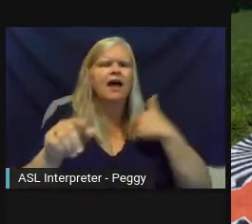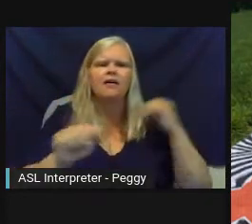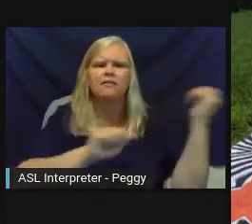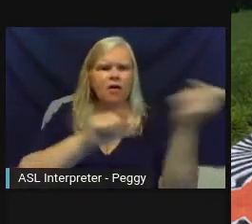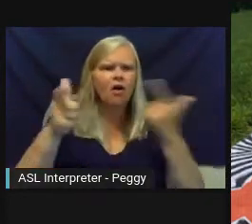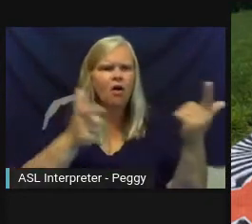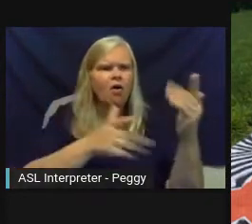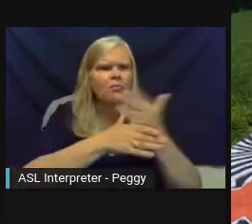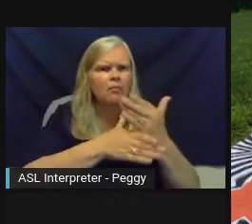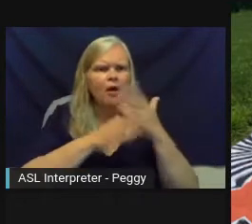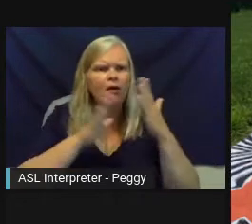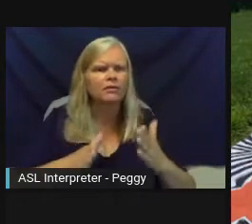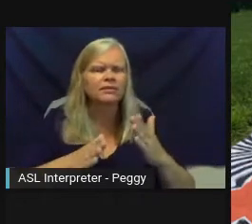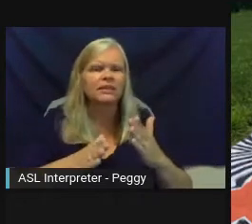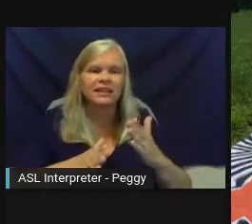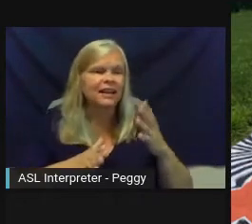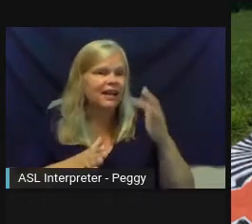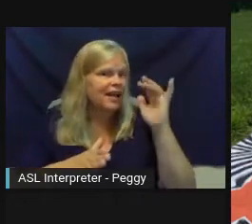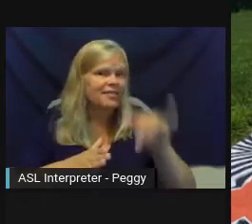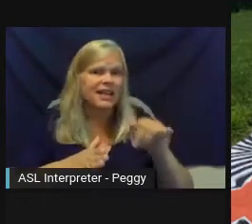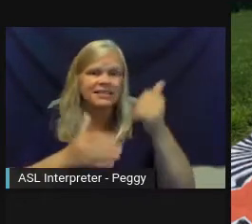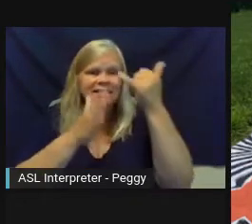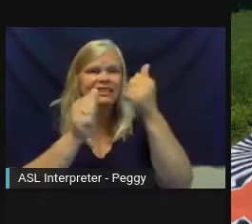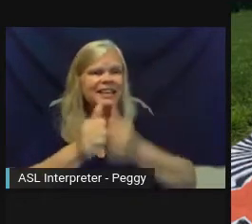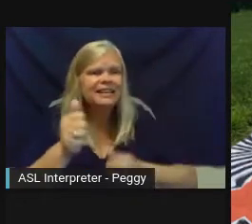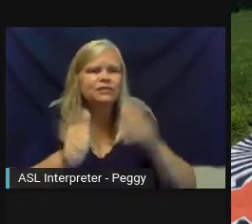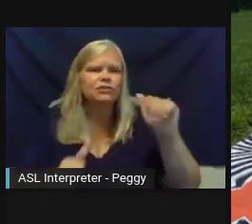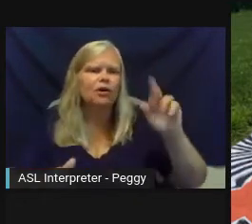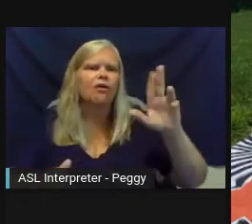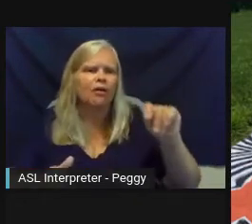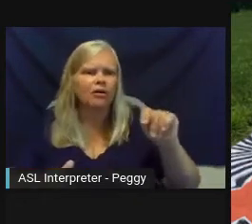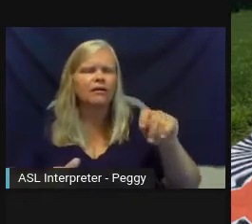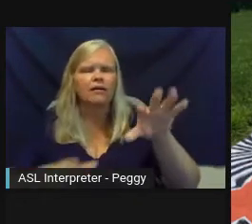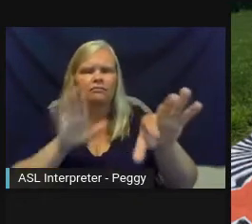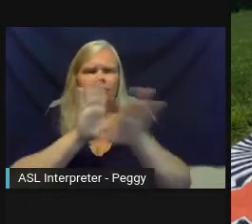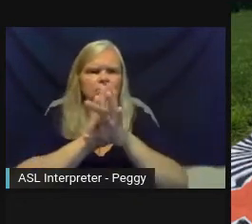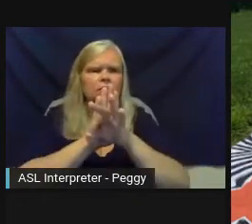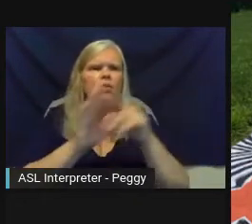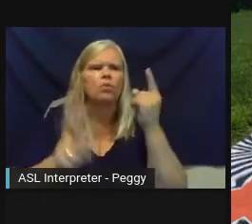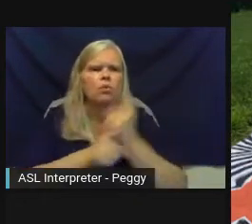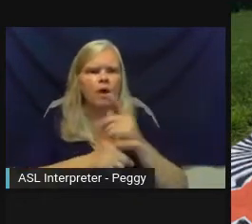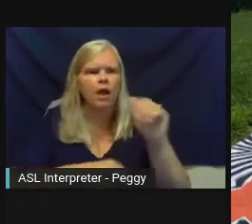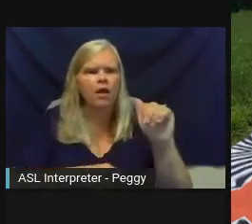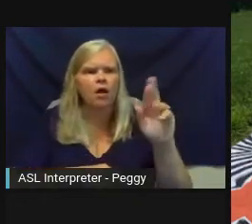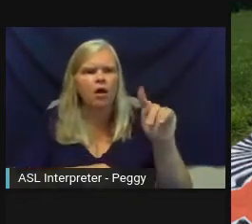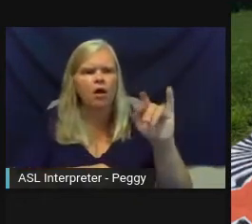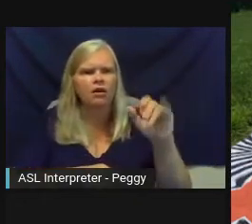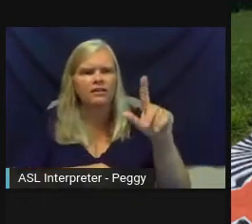And part of that is just really, like, every art project, finding the right artist for the team.